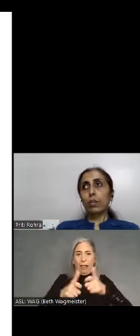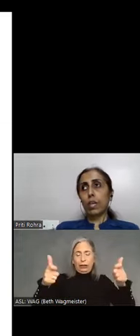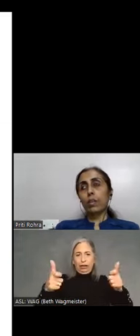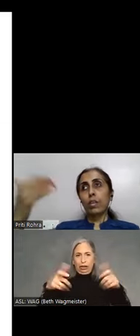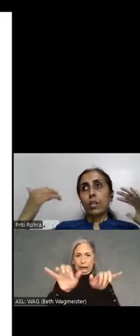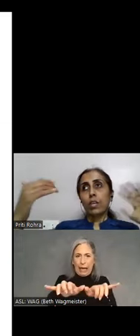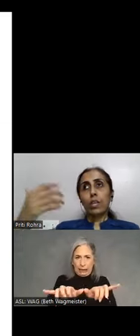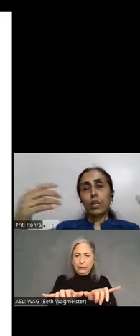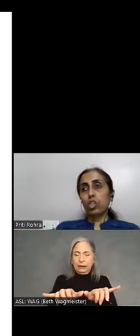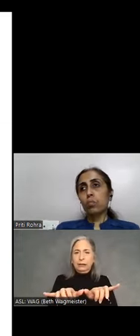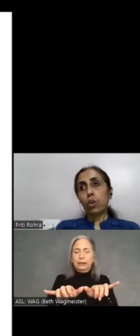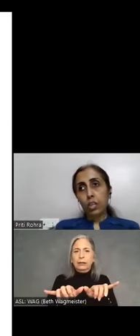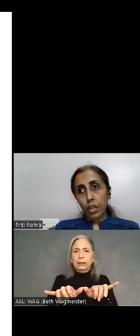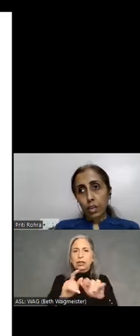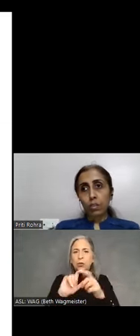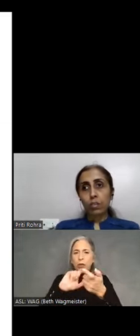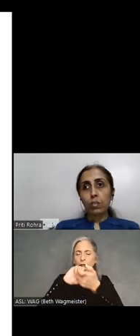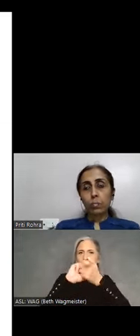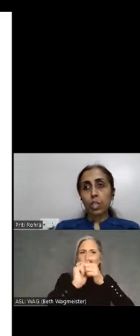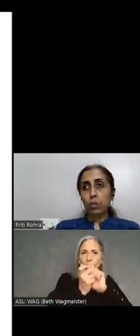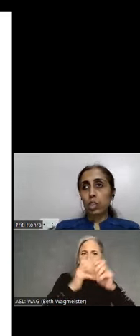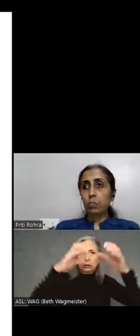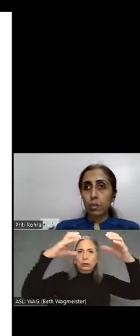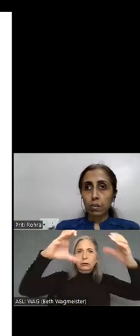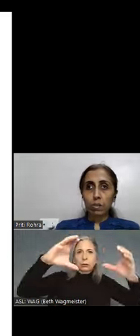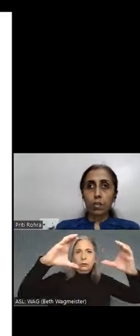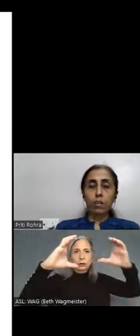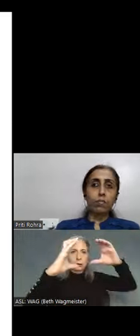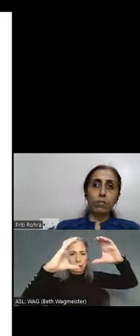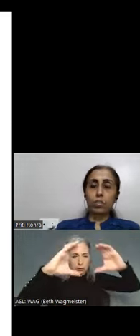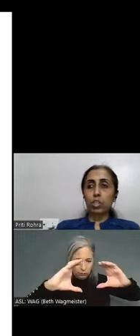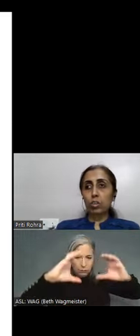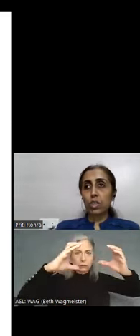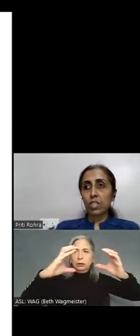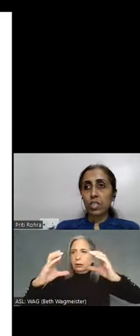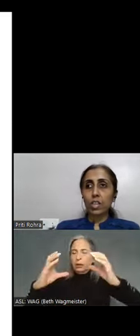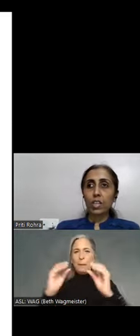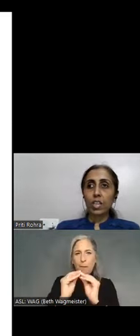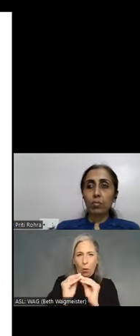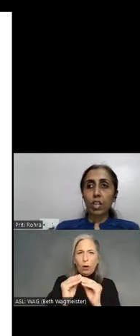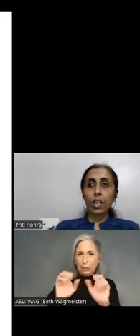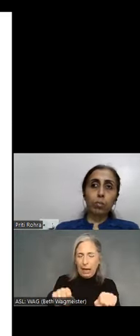can adjust the monitor angles much, much better. Which is not necessarily the case with a laptop,